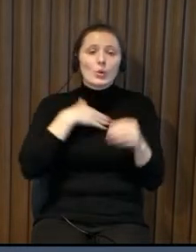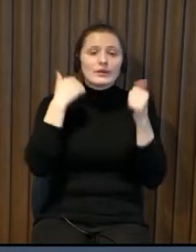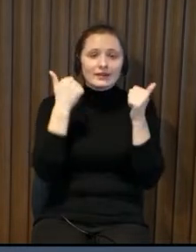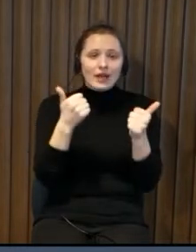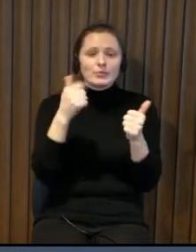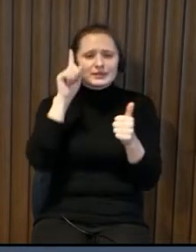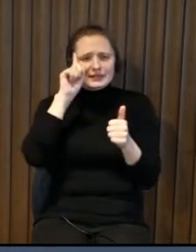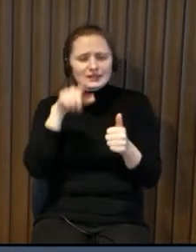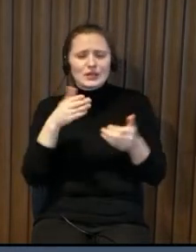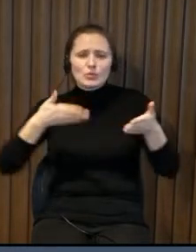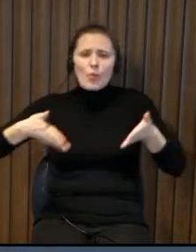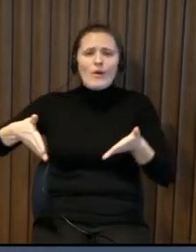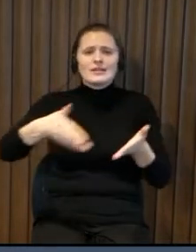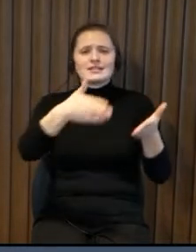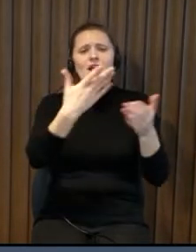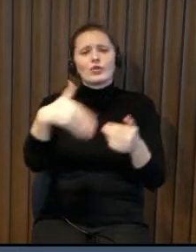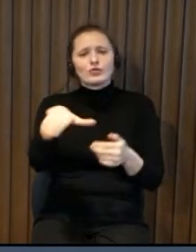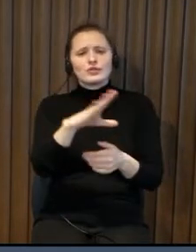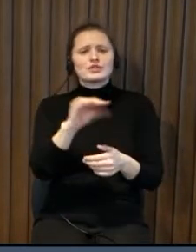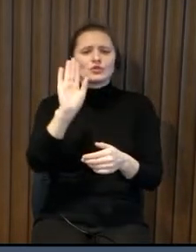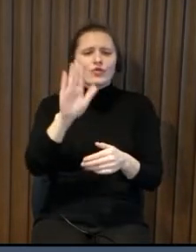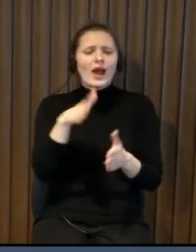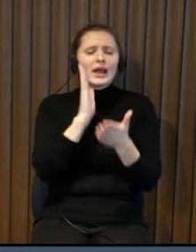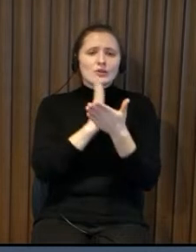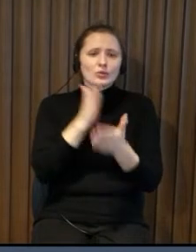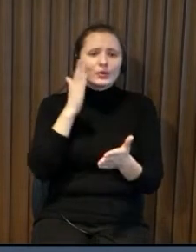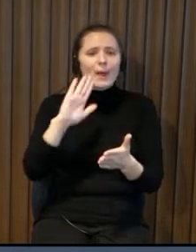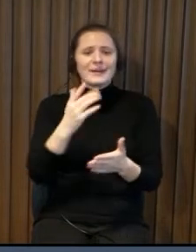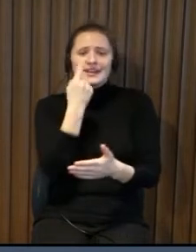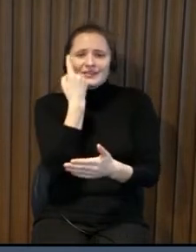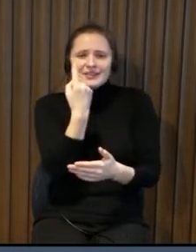i cannot cross it and i cannot get to the public transport the rest is okay